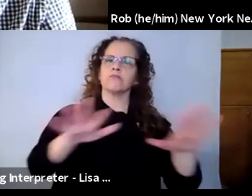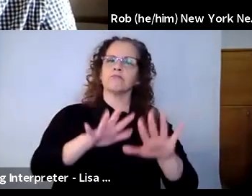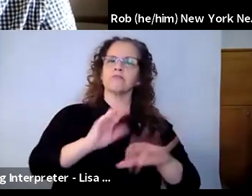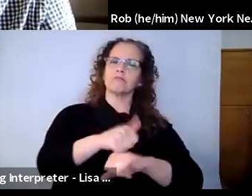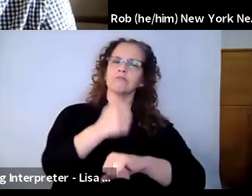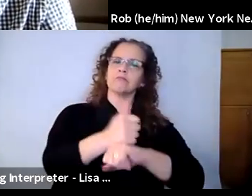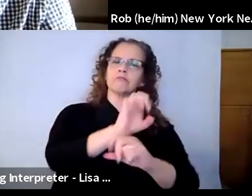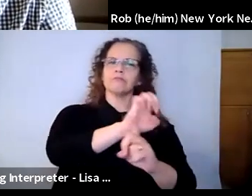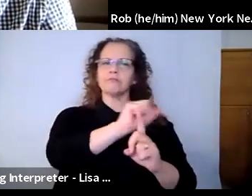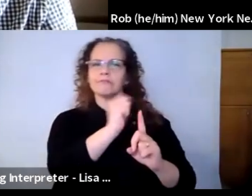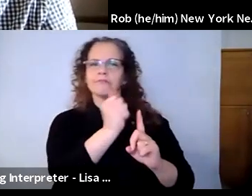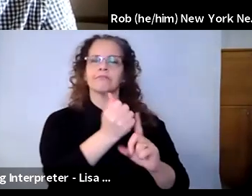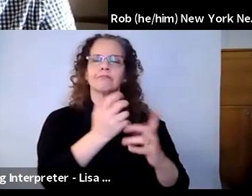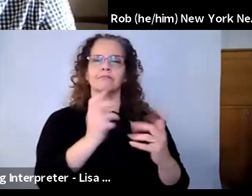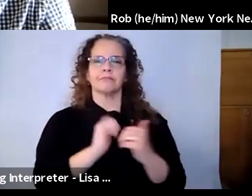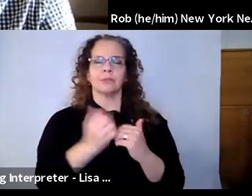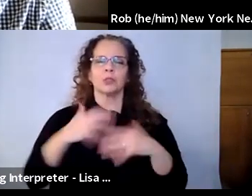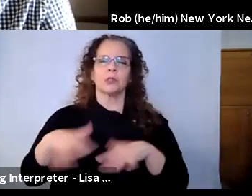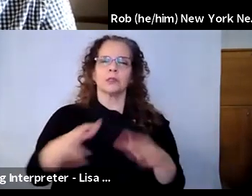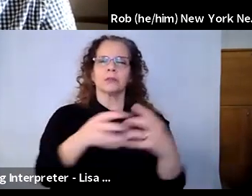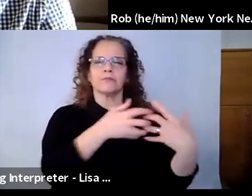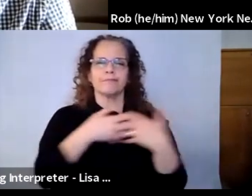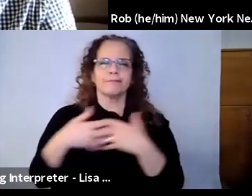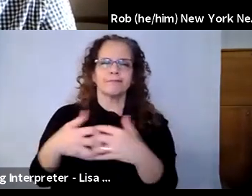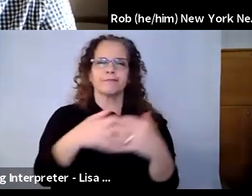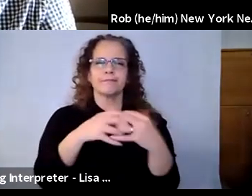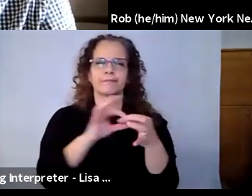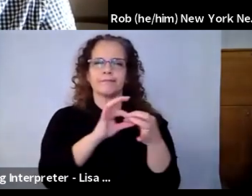presence and breathe together and just show active listening.